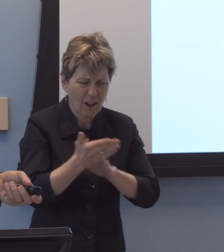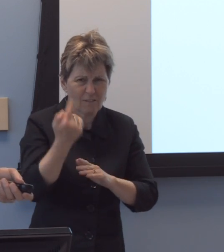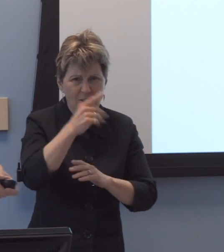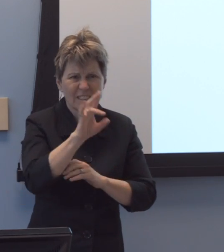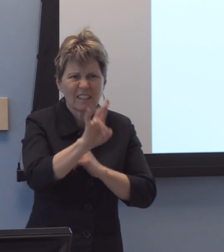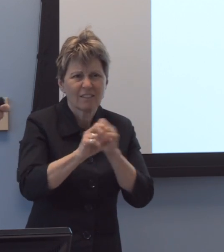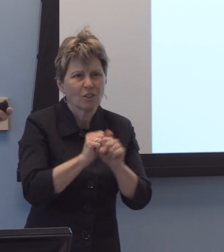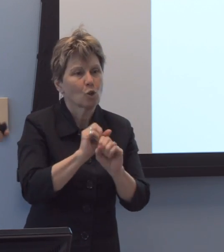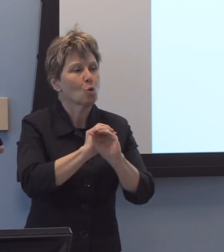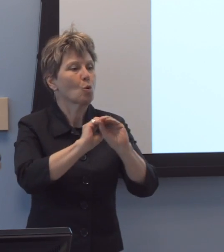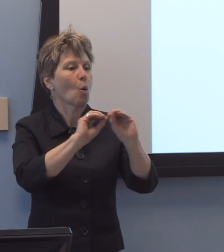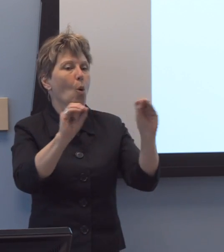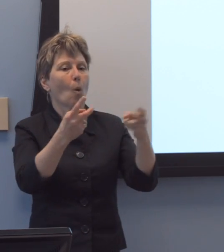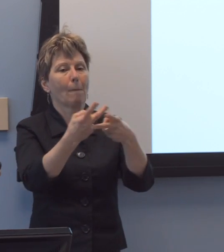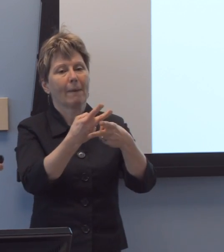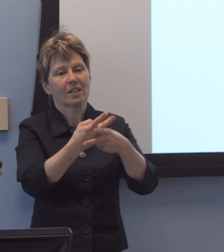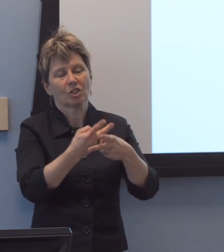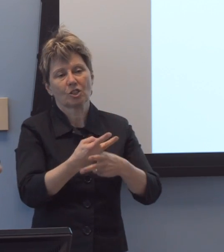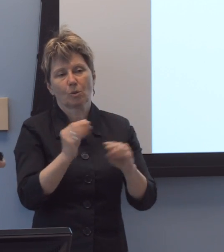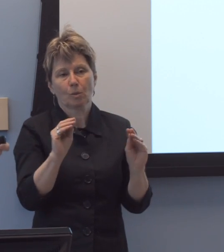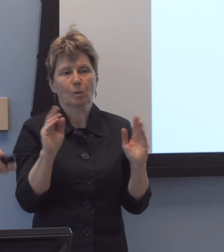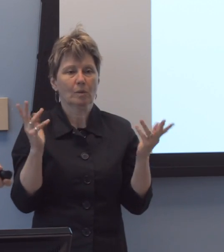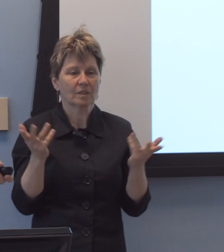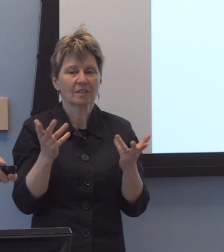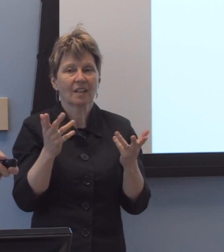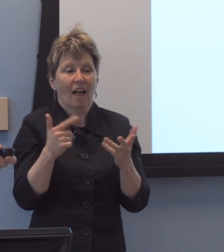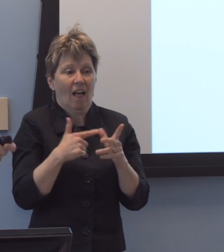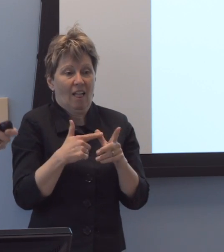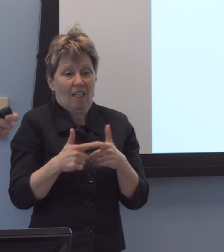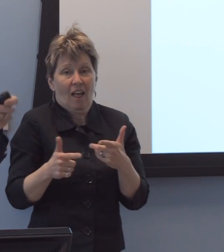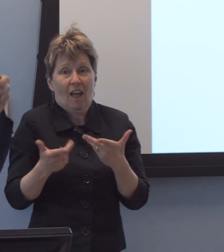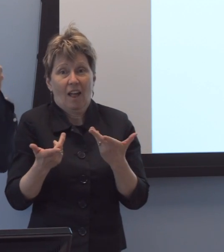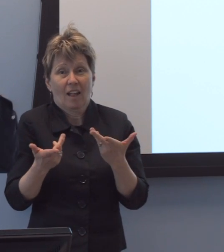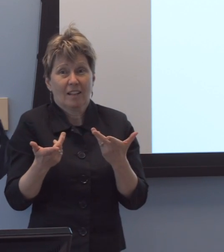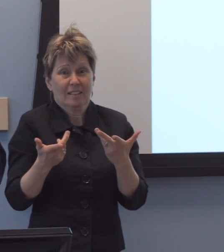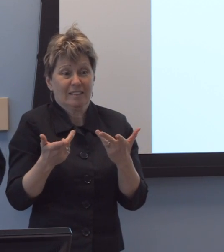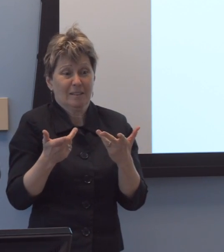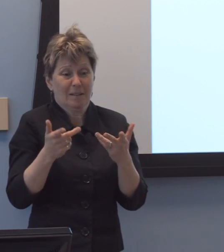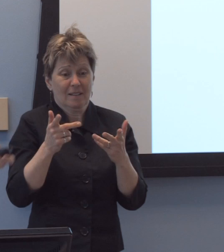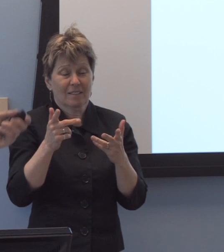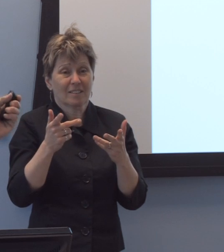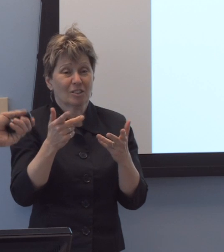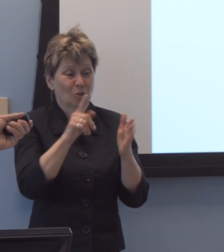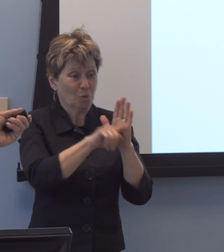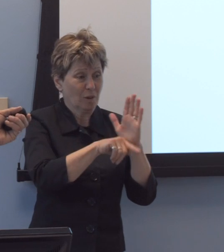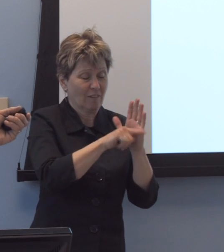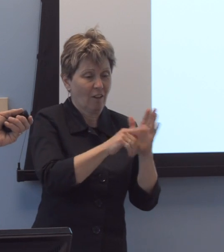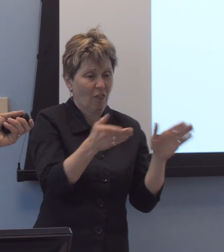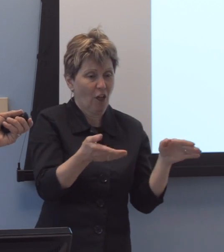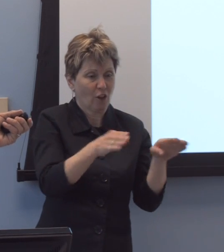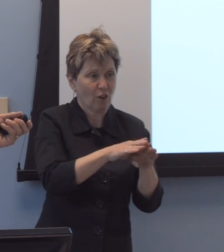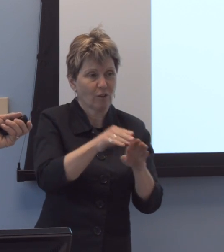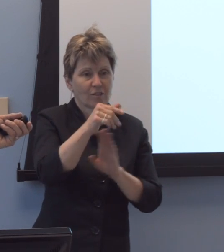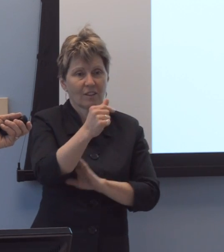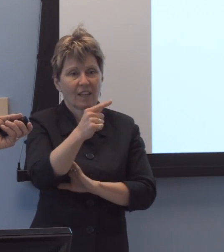And he led a group of individuals in a caravan to Springfield because when they closed the Galesburg campus of this program,